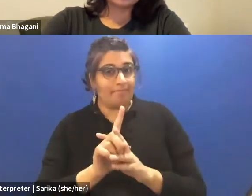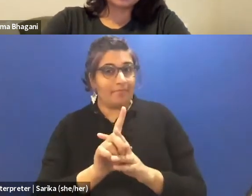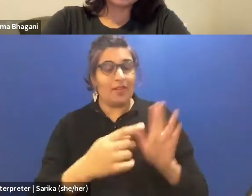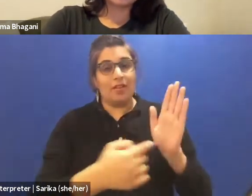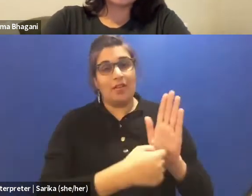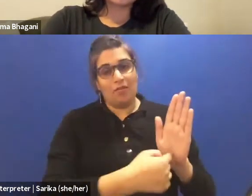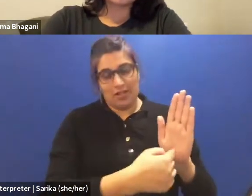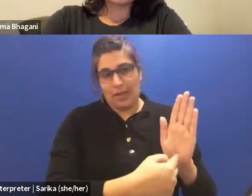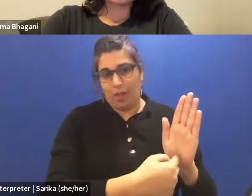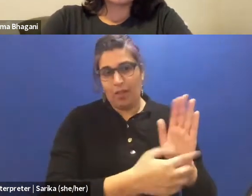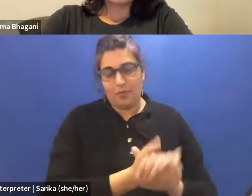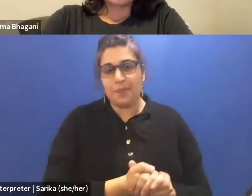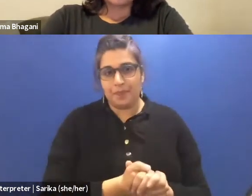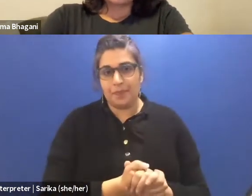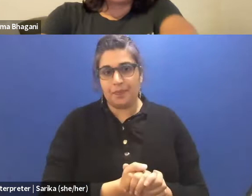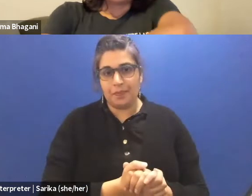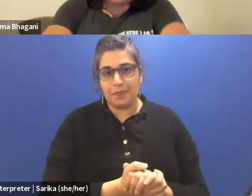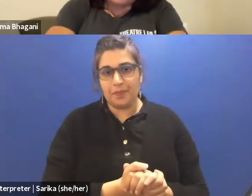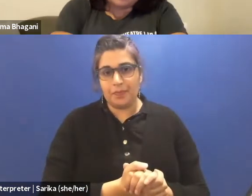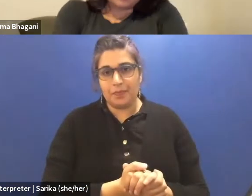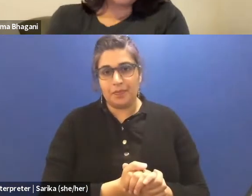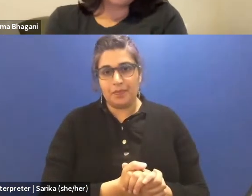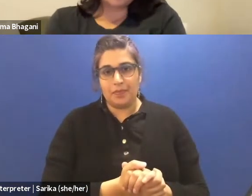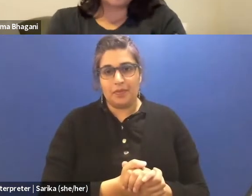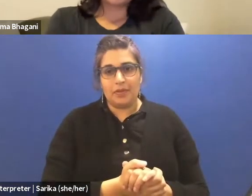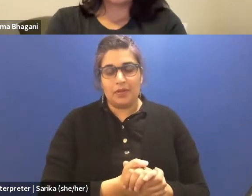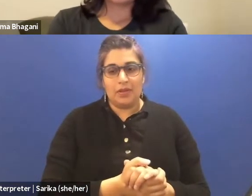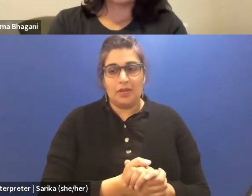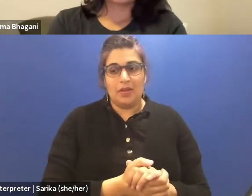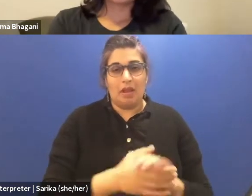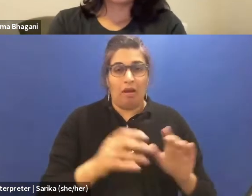I take the brutality, it's